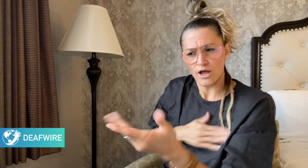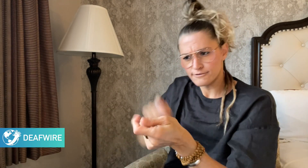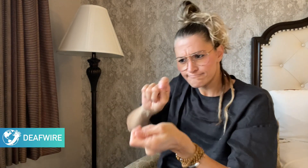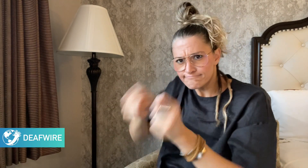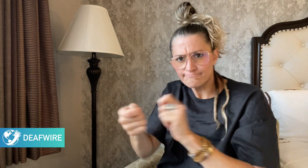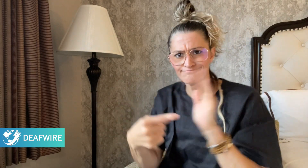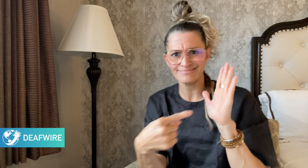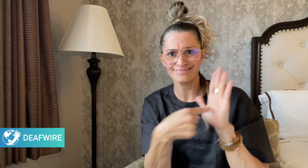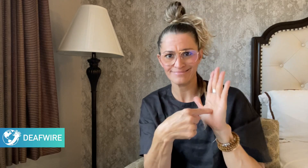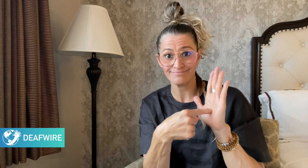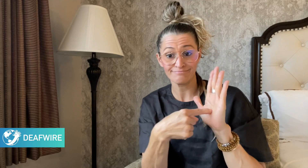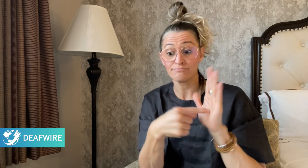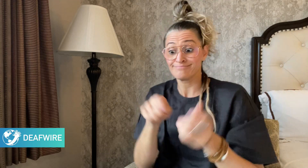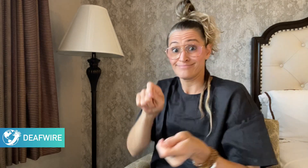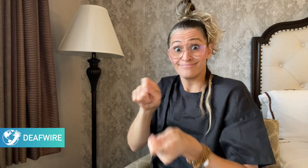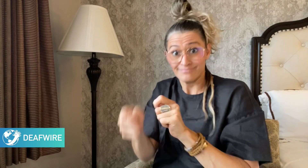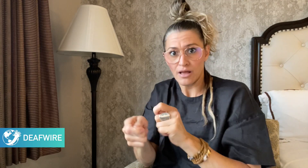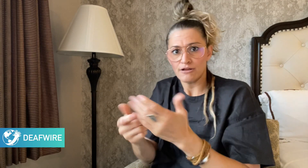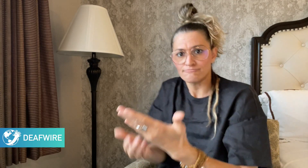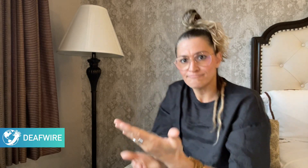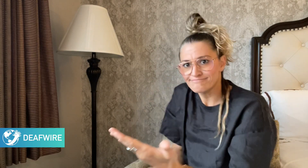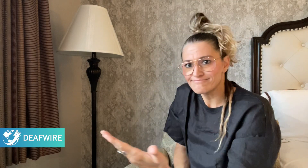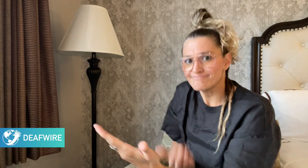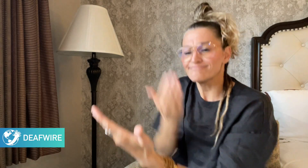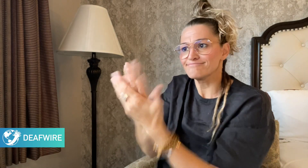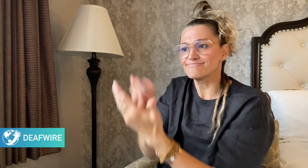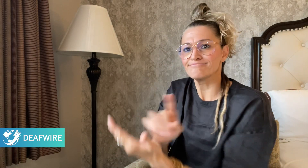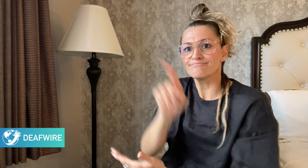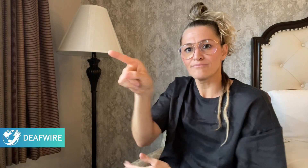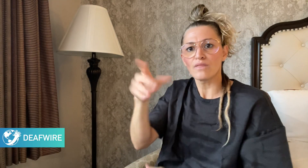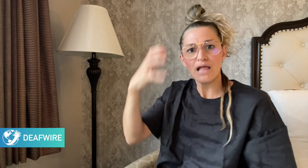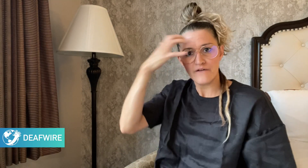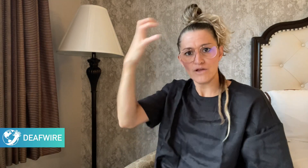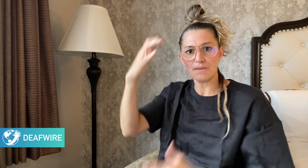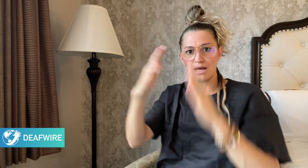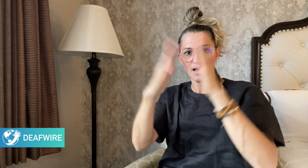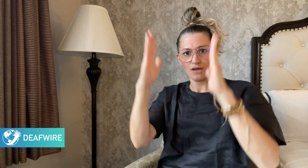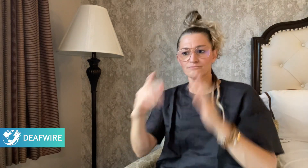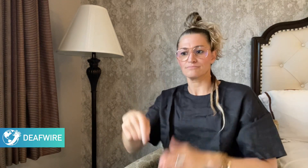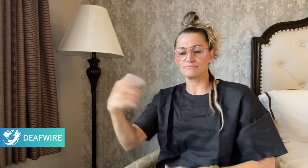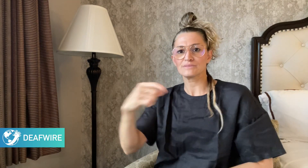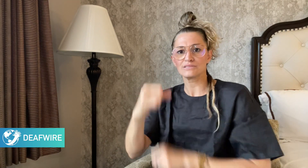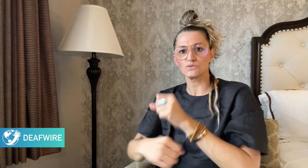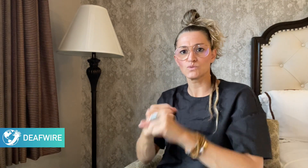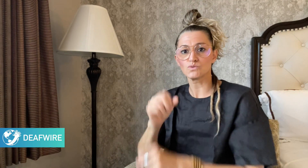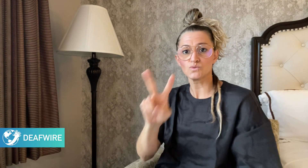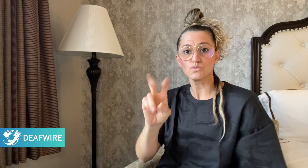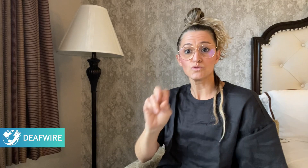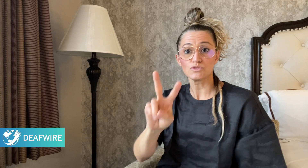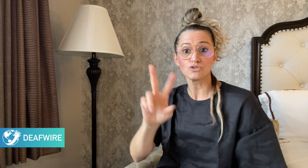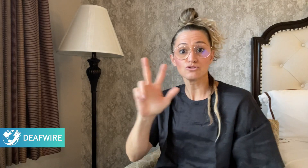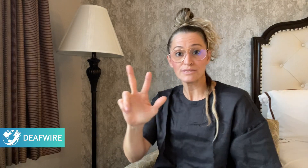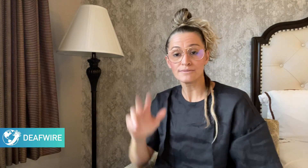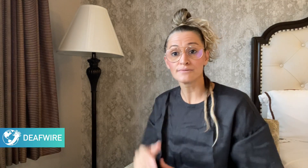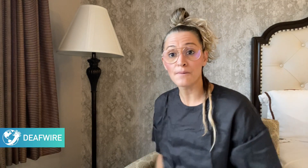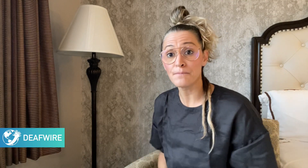the NZSL Act will be introduced into the House in 2023.